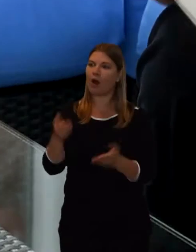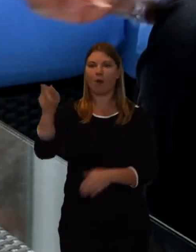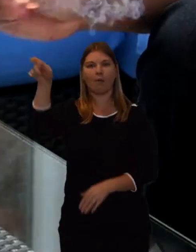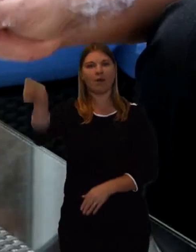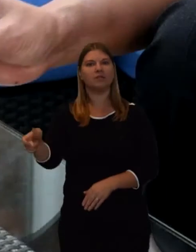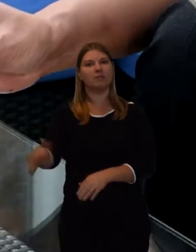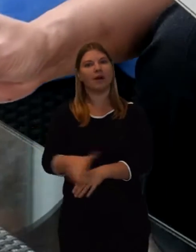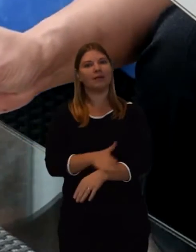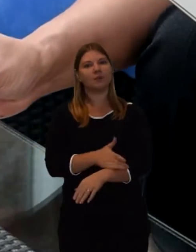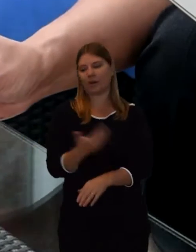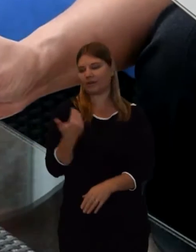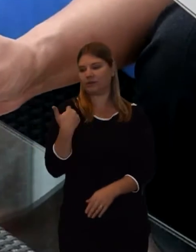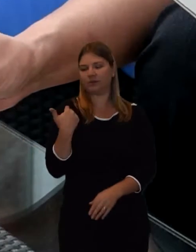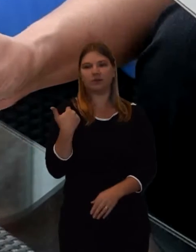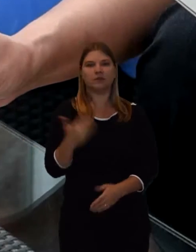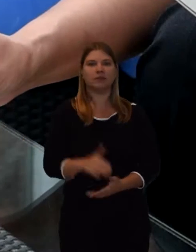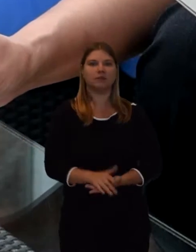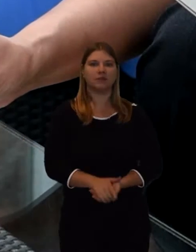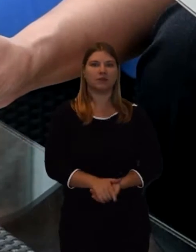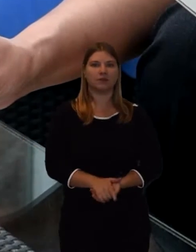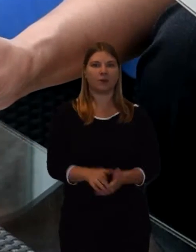to symbolise that they've passed away.